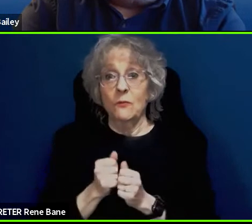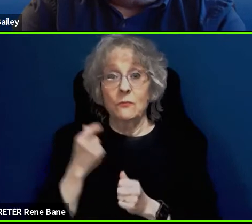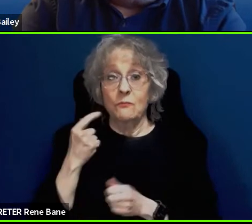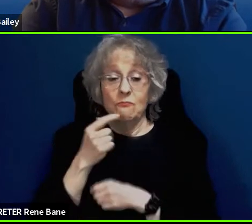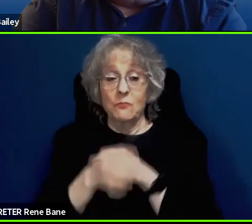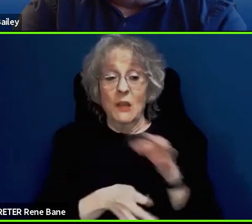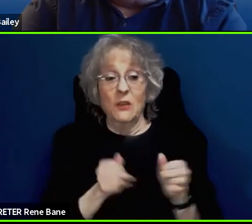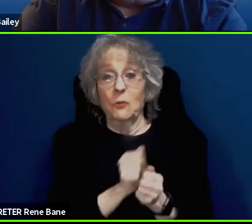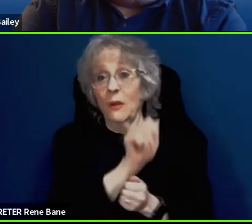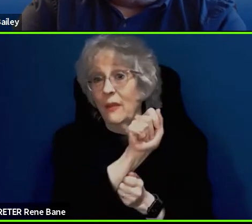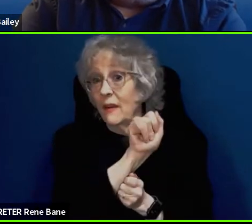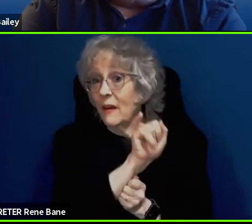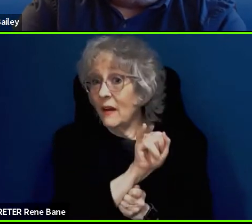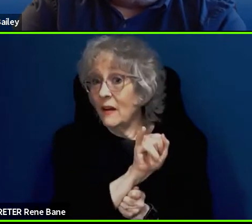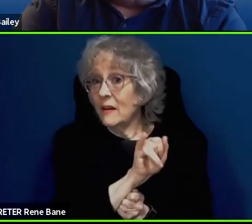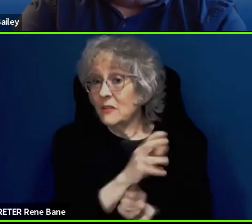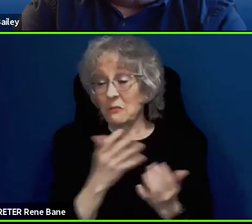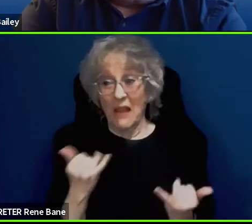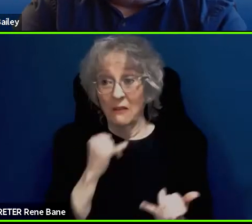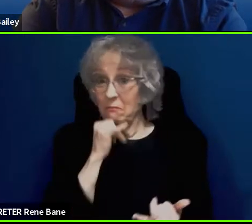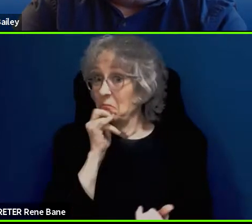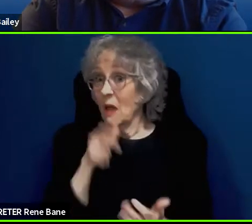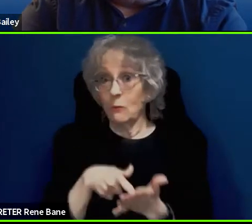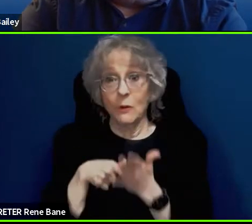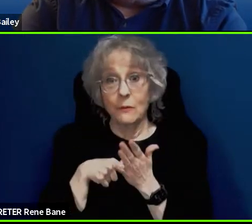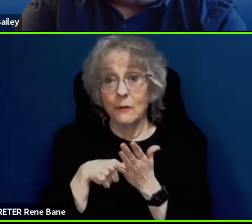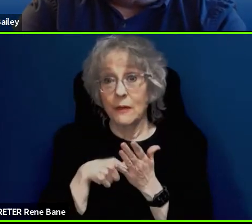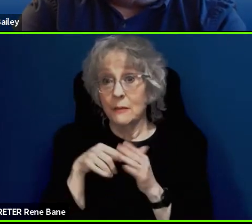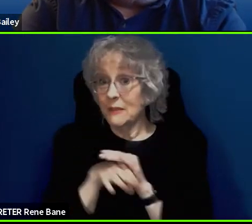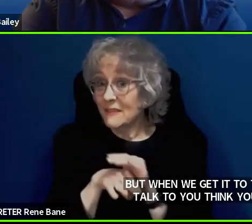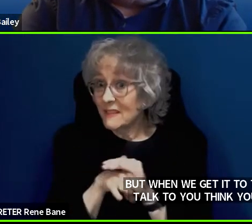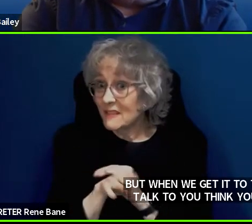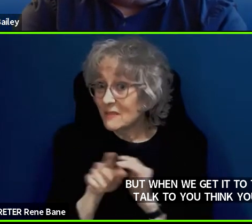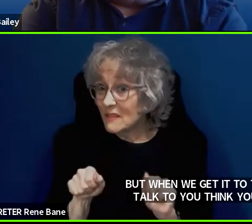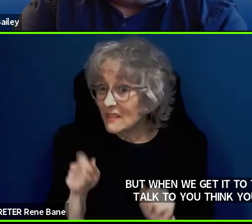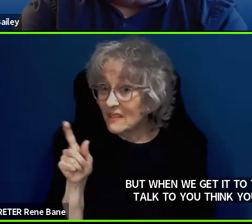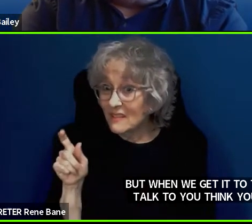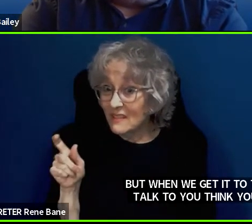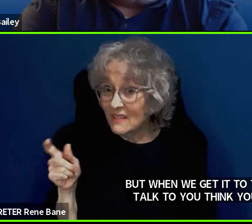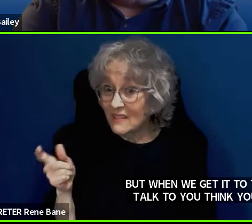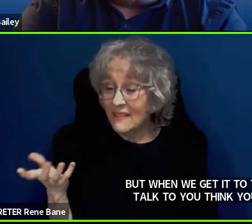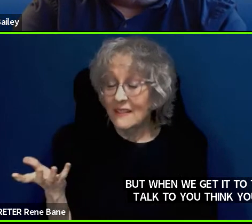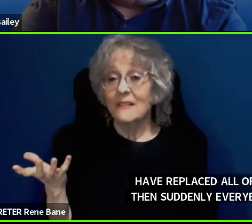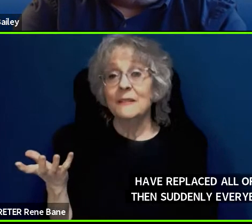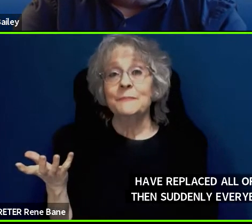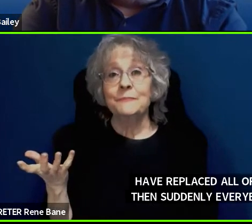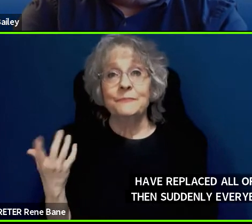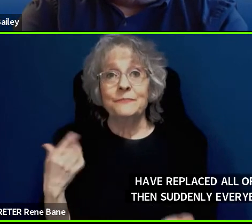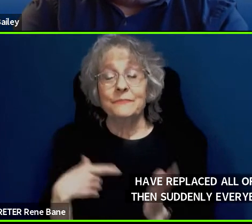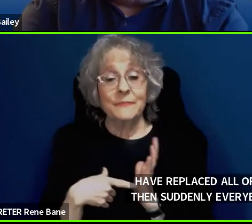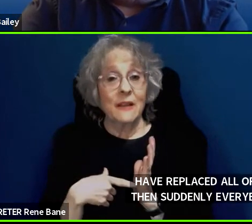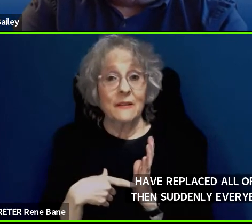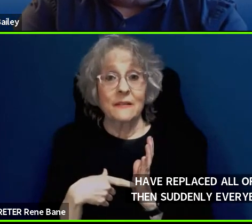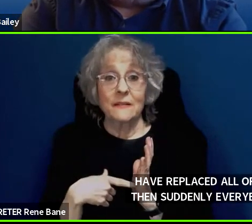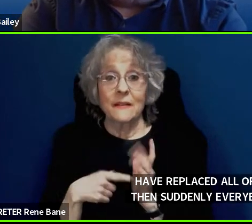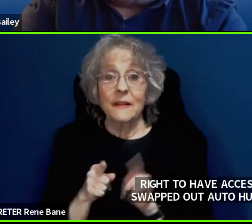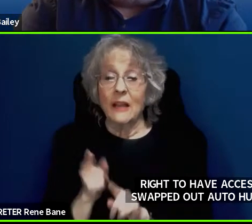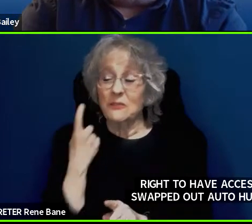longer have to be accessible? And as he pointed out, Darryl just pointed out it may require that